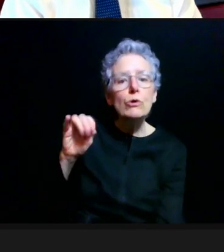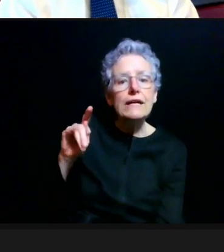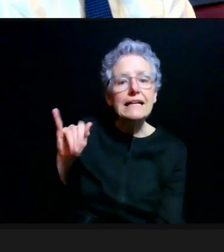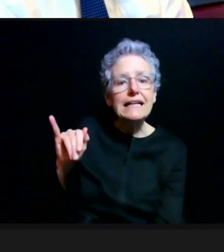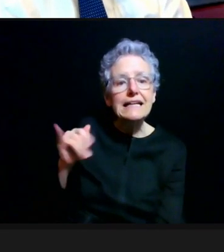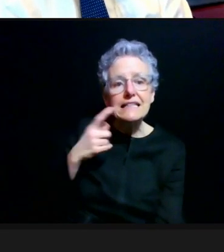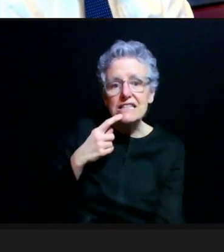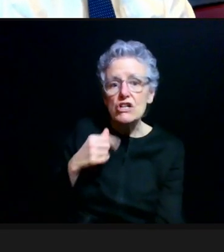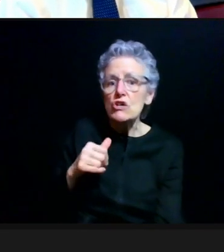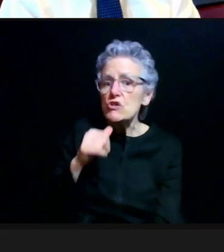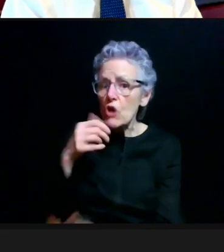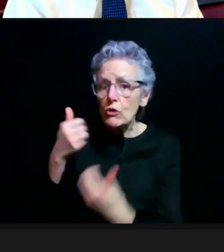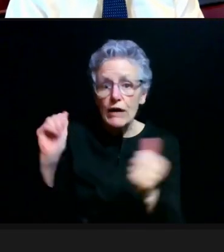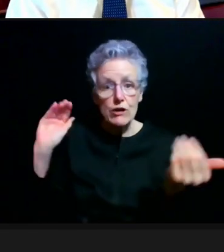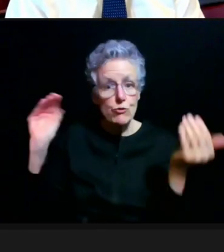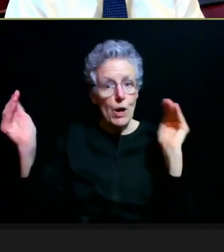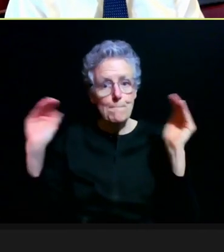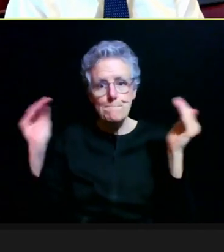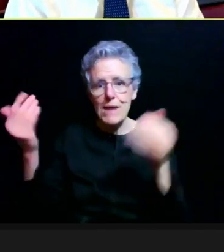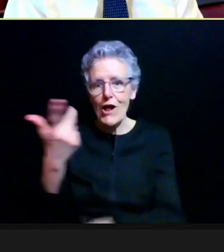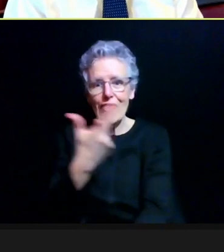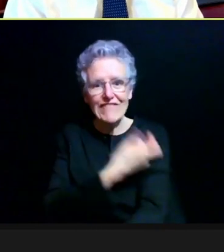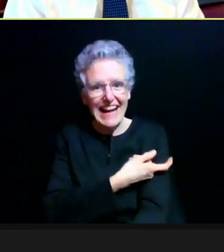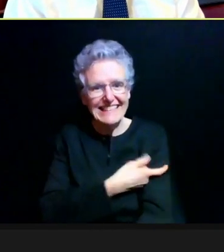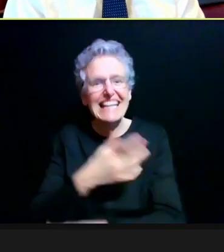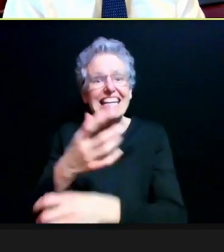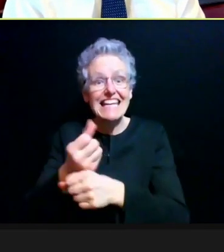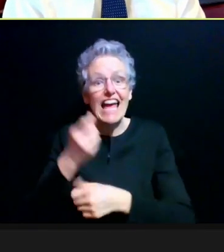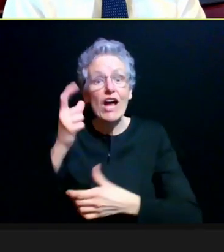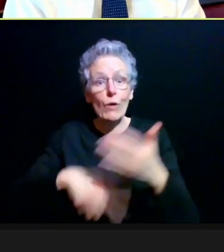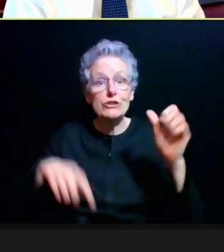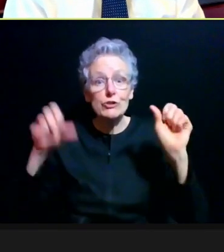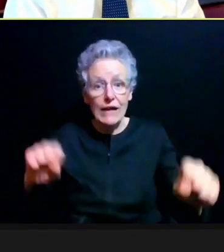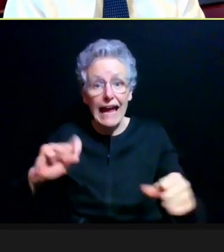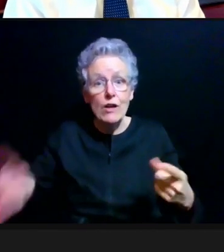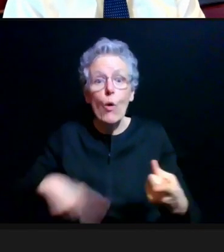don't try to compare the vaccines, get what you can when you can get it, vaccines at arms,